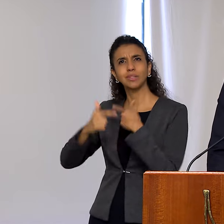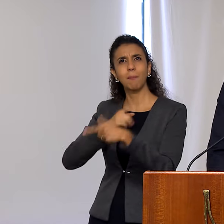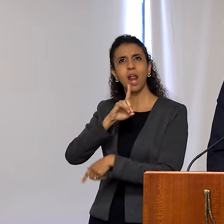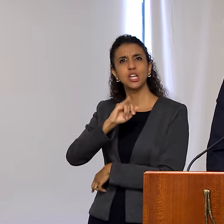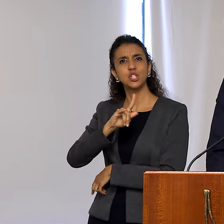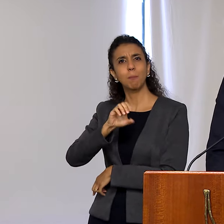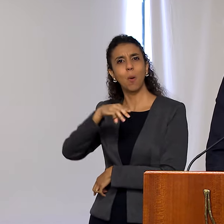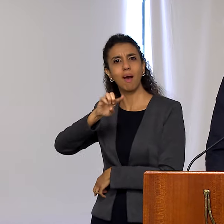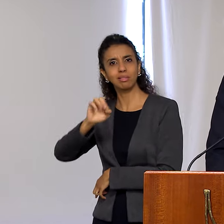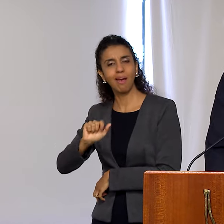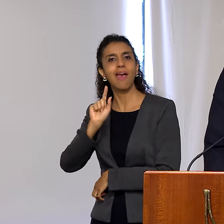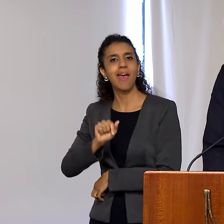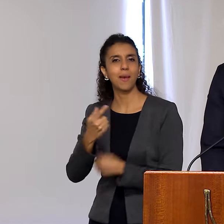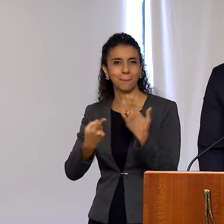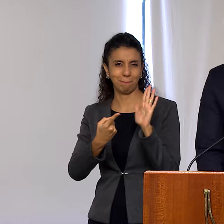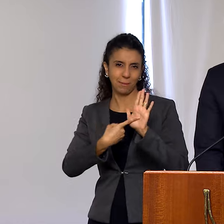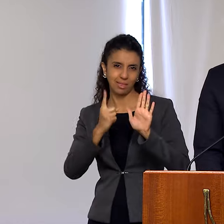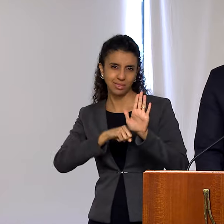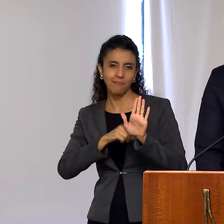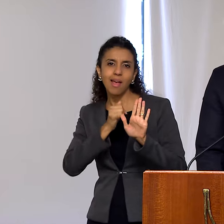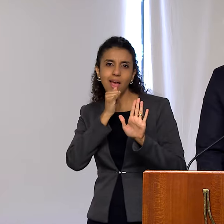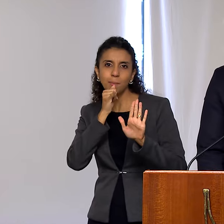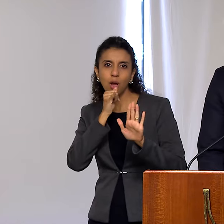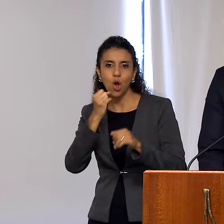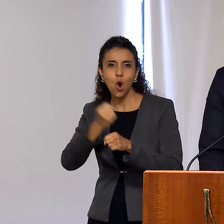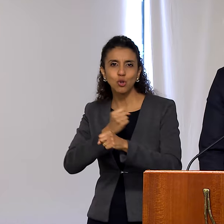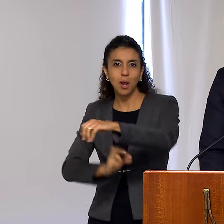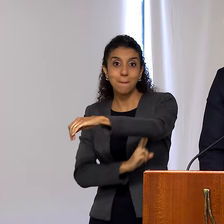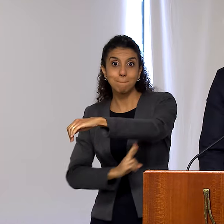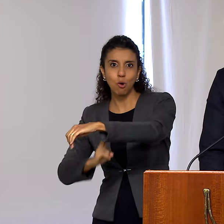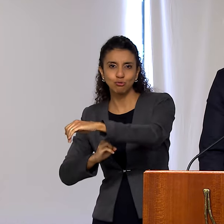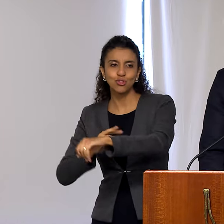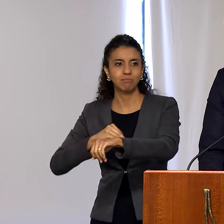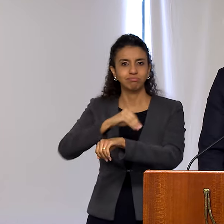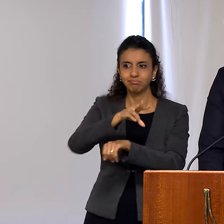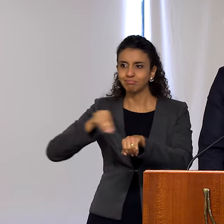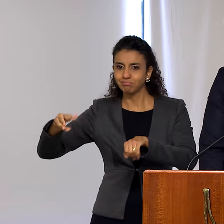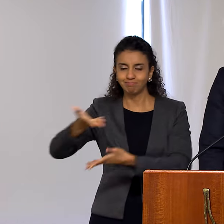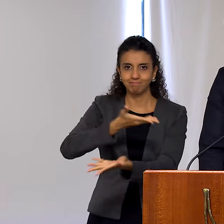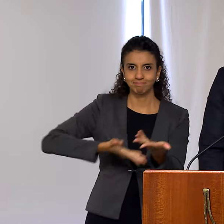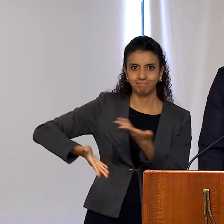a bridge-builder. Ladies and gentlemen, at the Ministry of Foreign Affairs I also learned